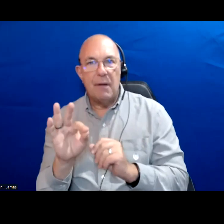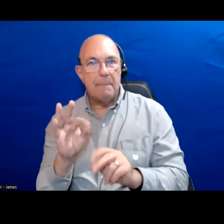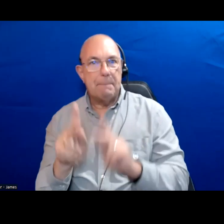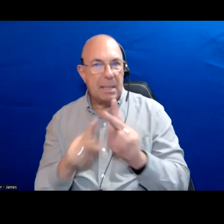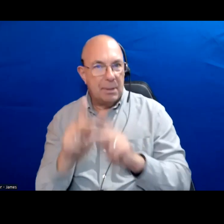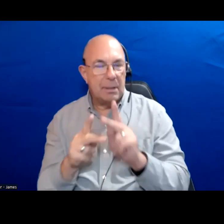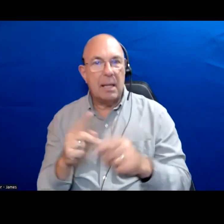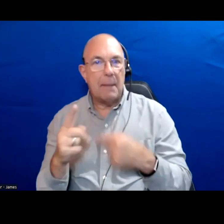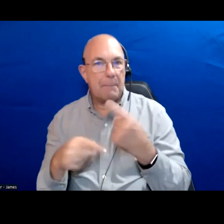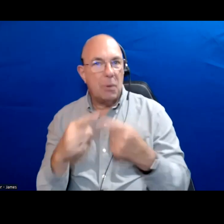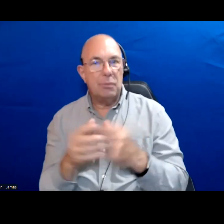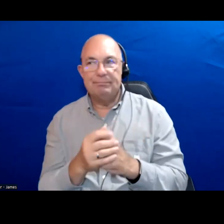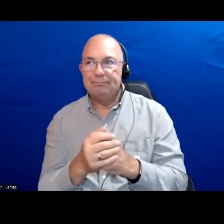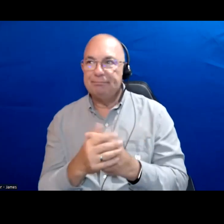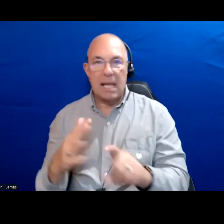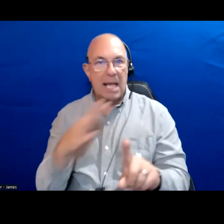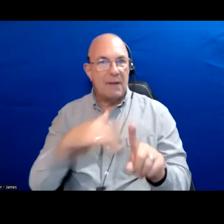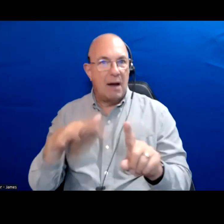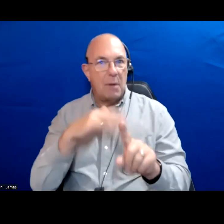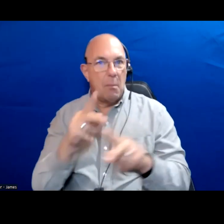about the environmental policies in the city.